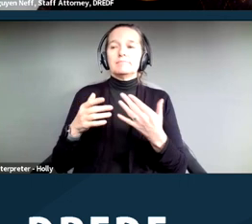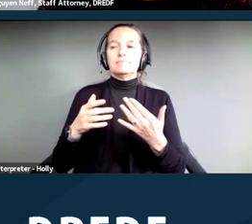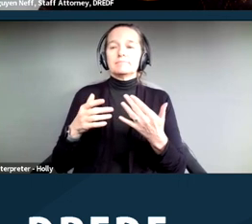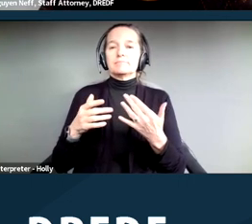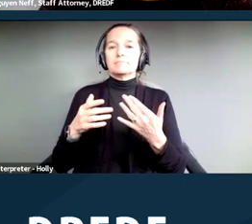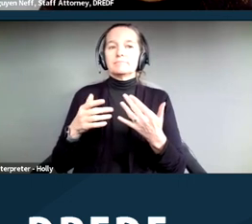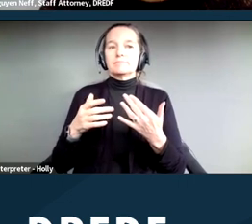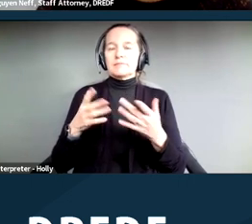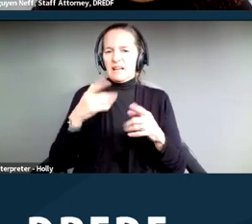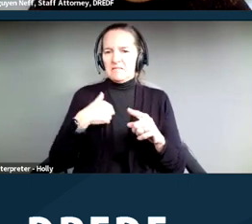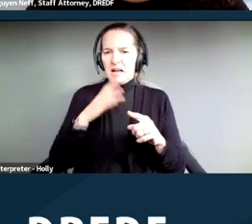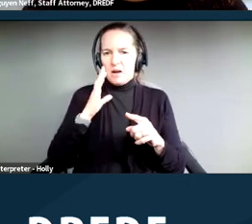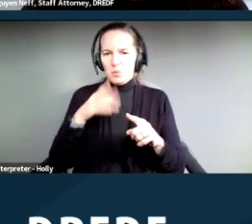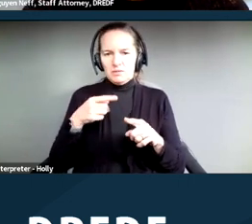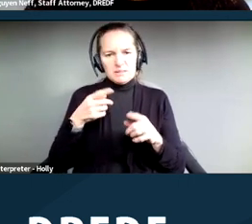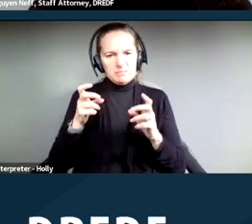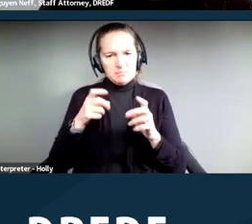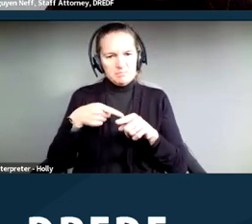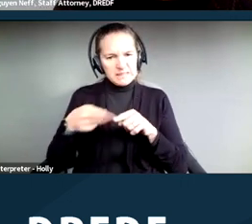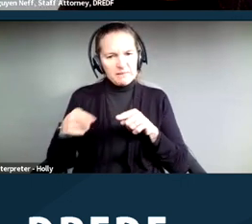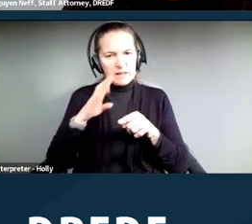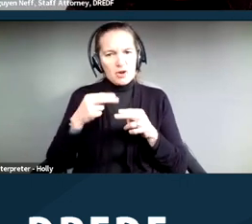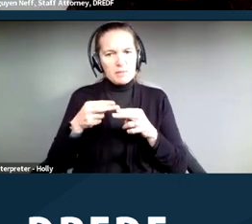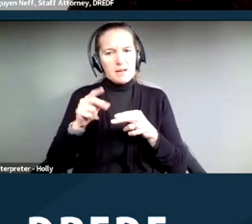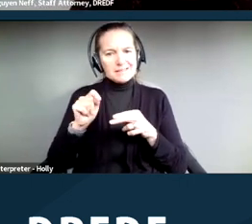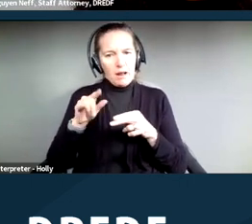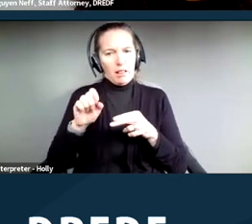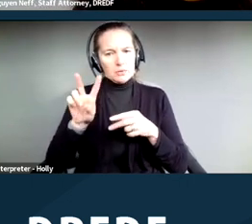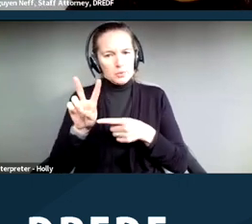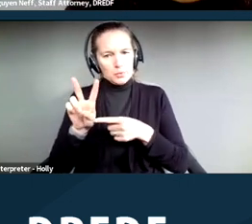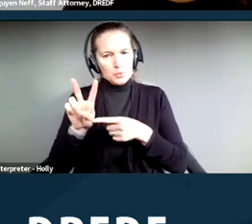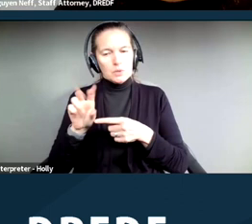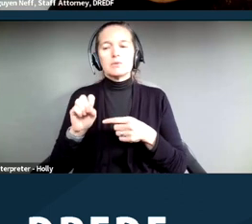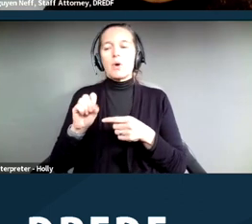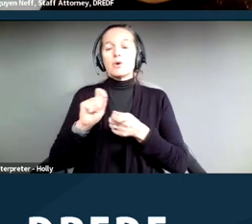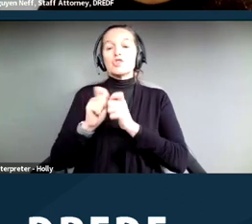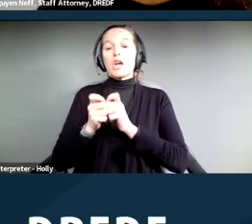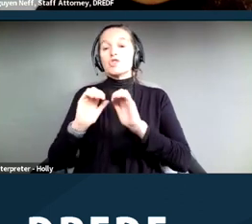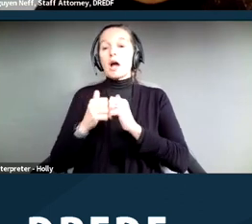going specifically to Title II. So making a change in the way a city or state or local government is